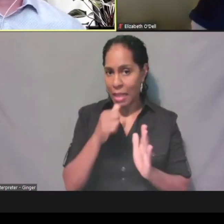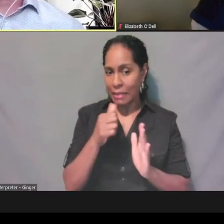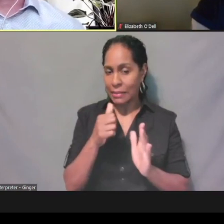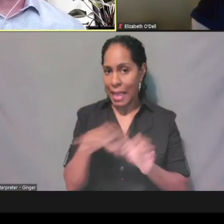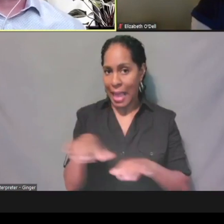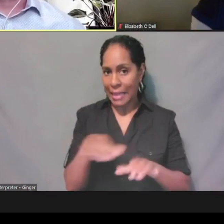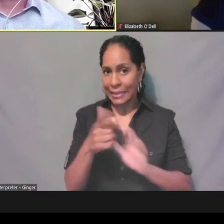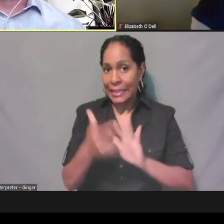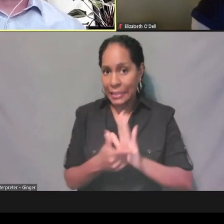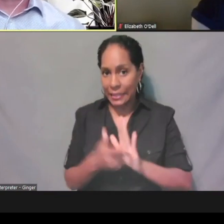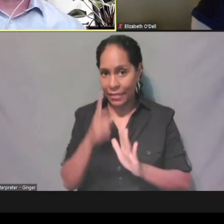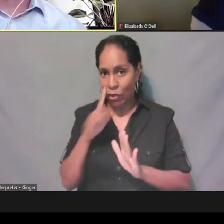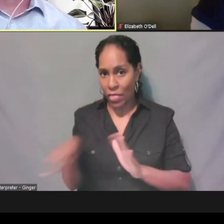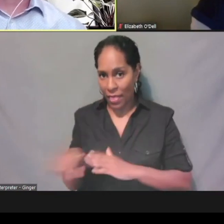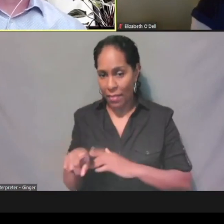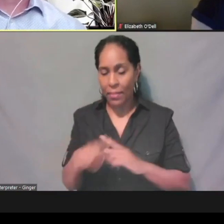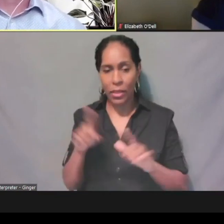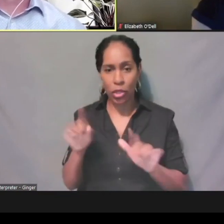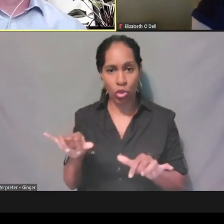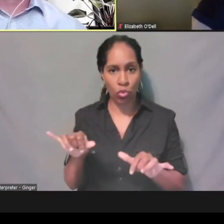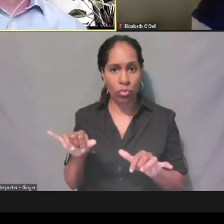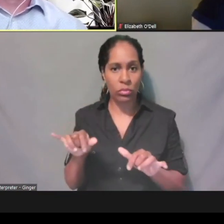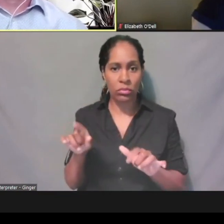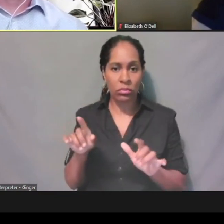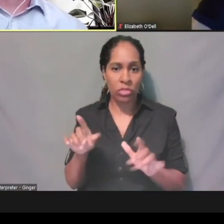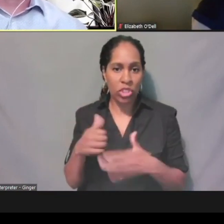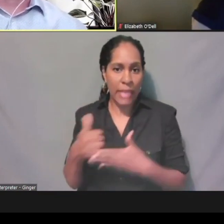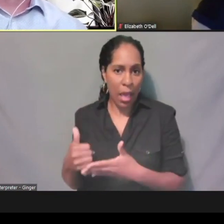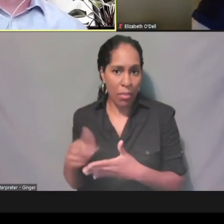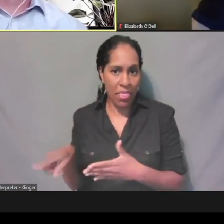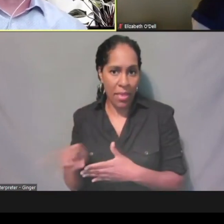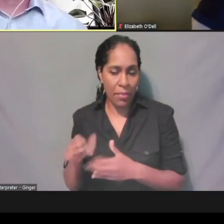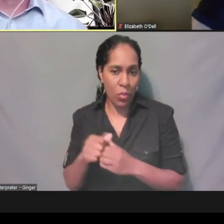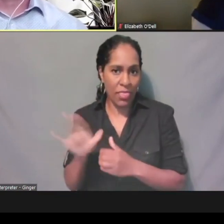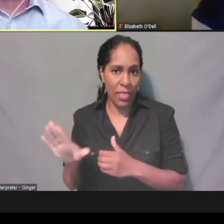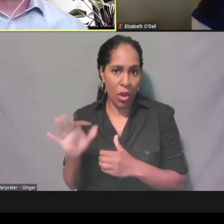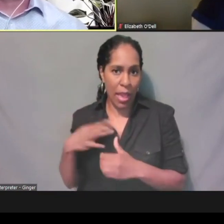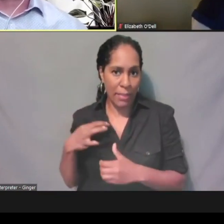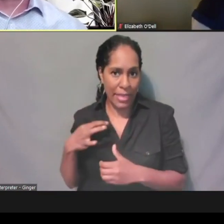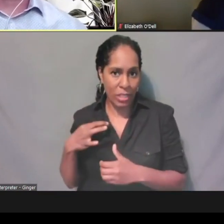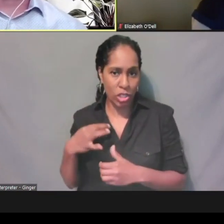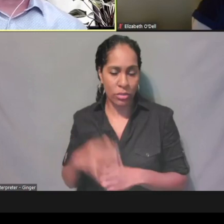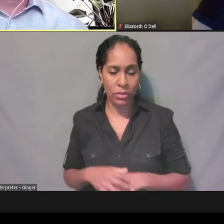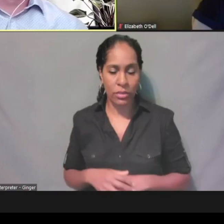but you're helping them in the application process, and so that's the process that would need to occur.